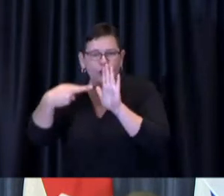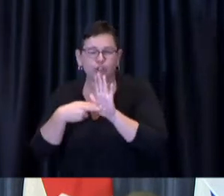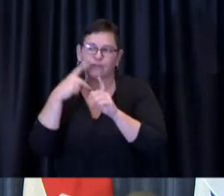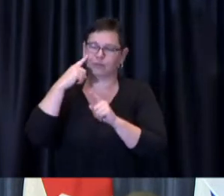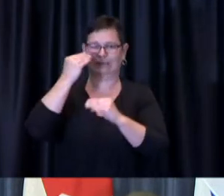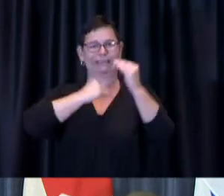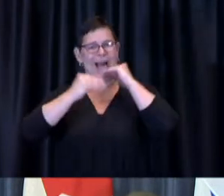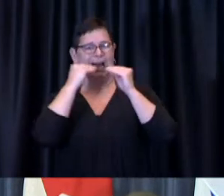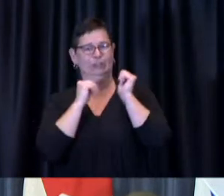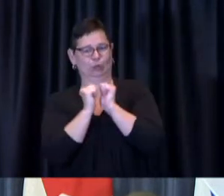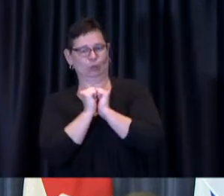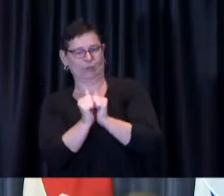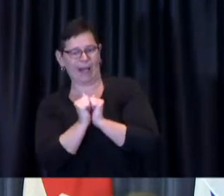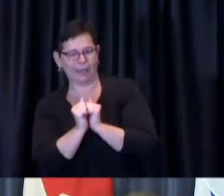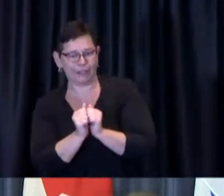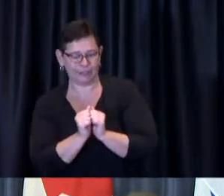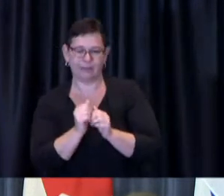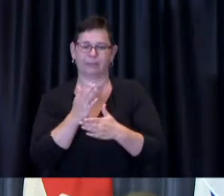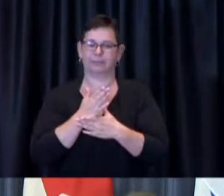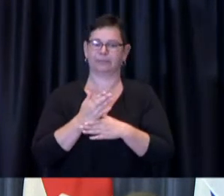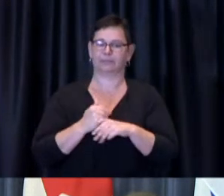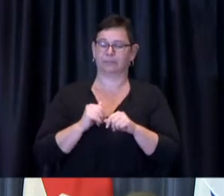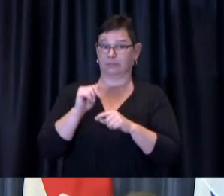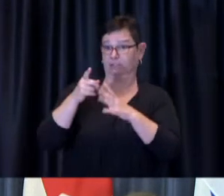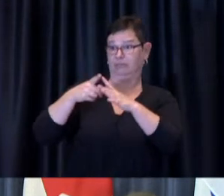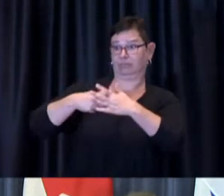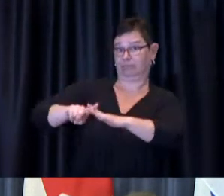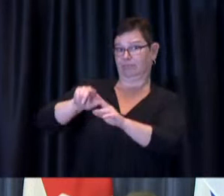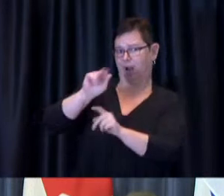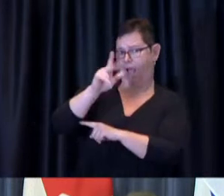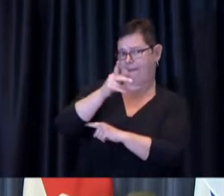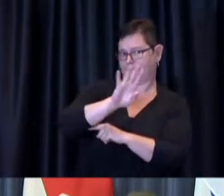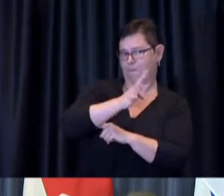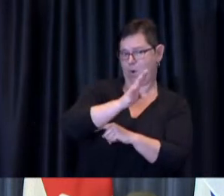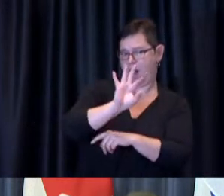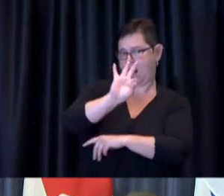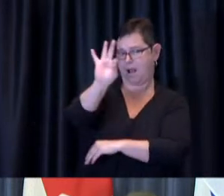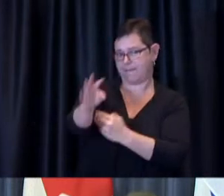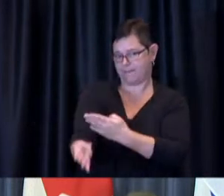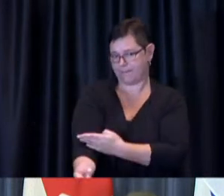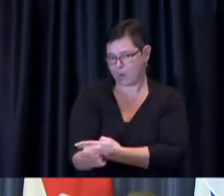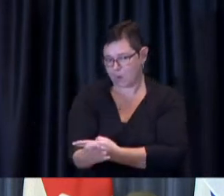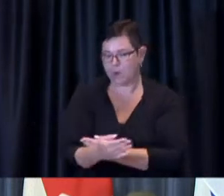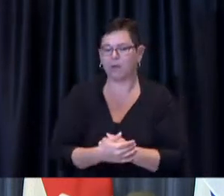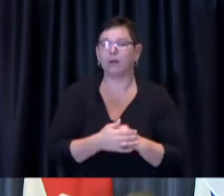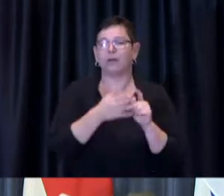morning on August the 4th and will close on August the 31st. This is what Toronto is all about.